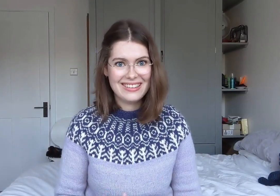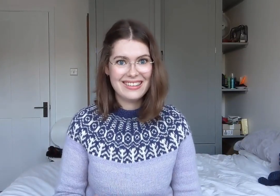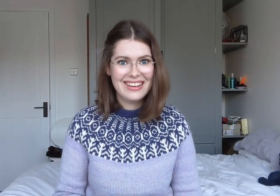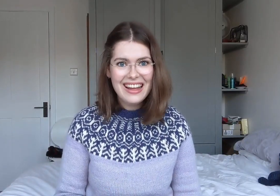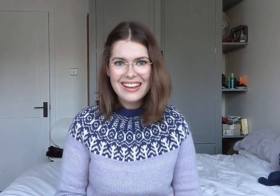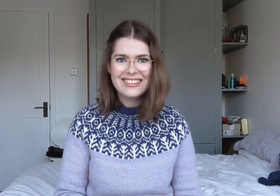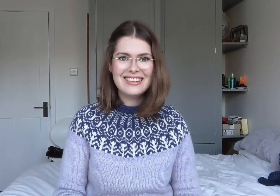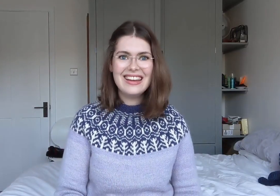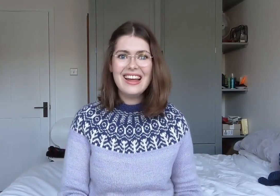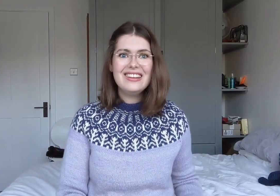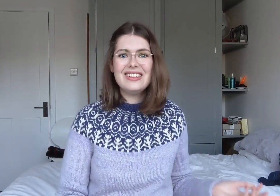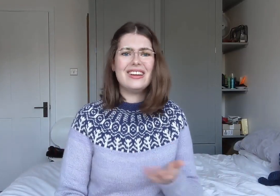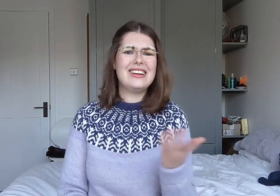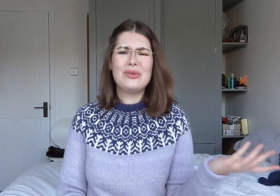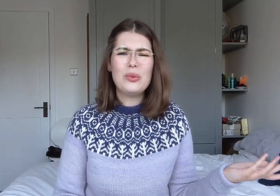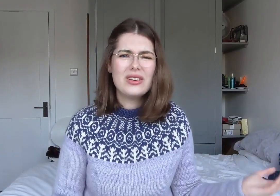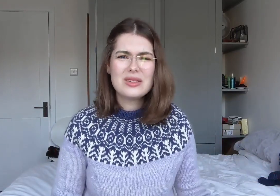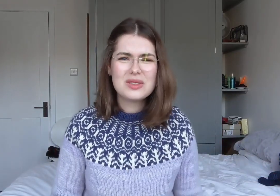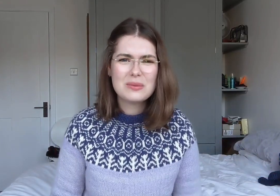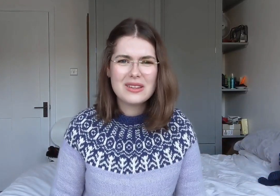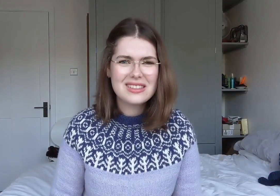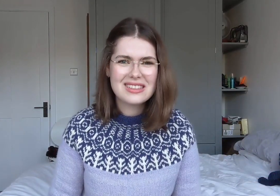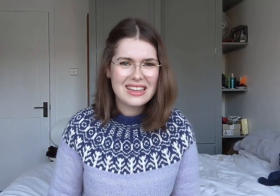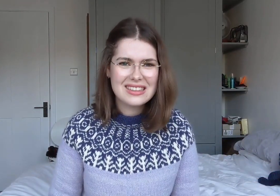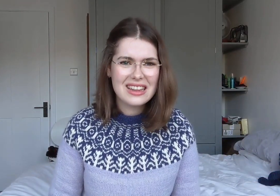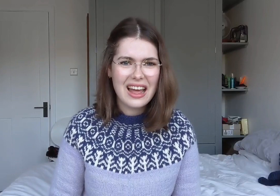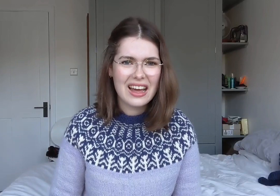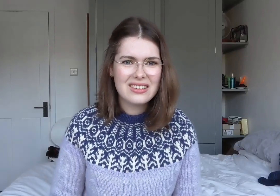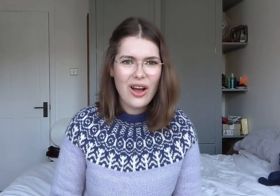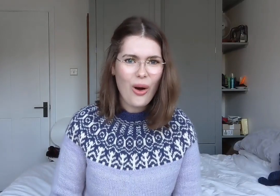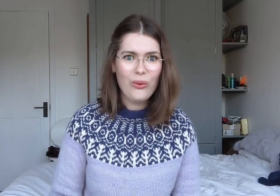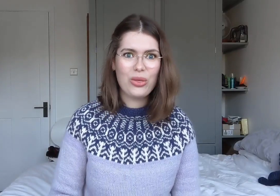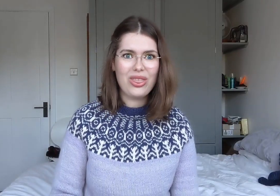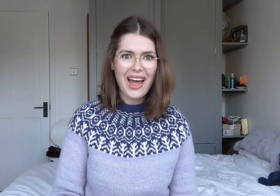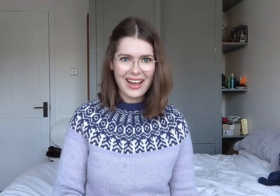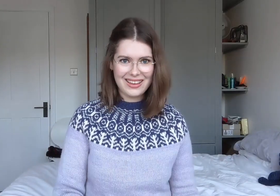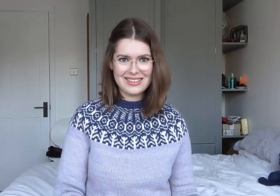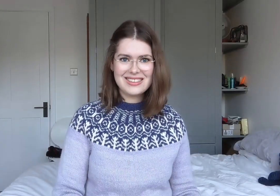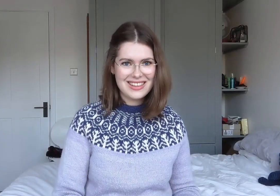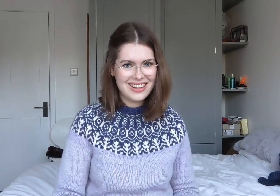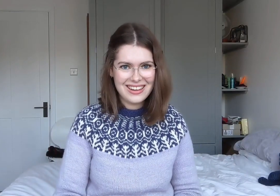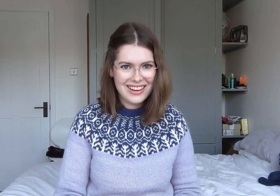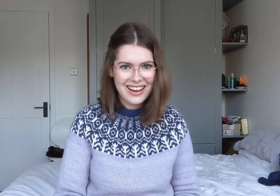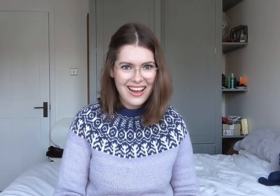What's someone supposed to say to that? Oh thanks,